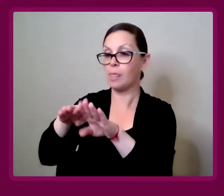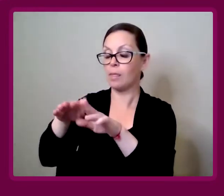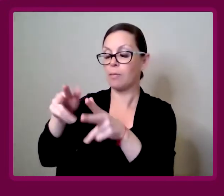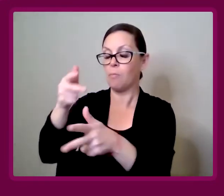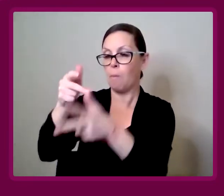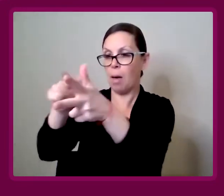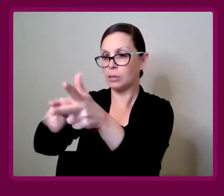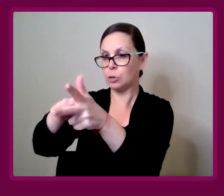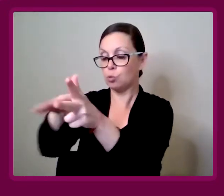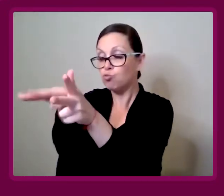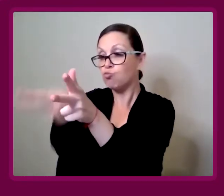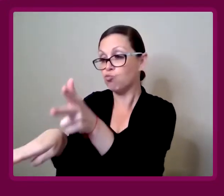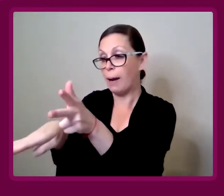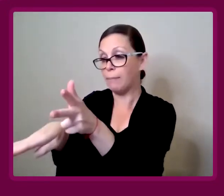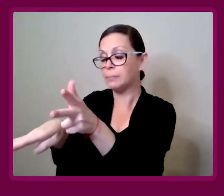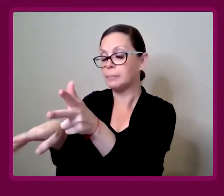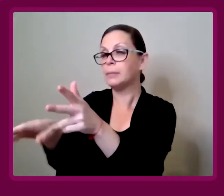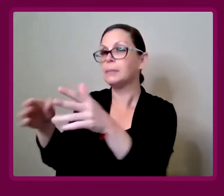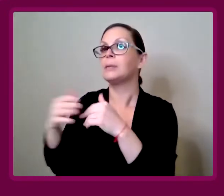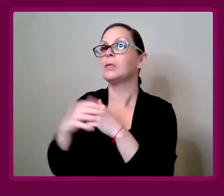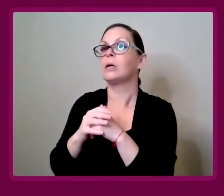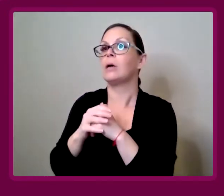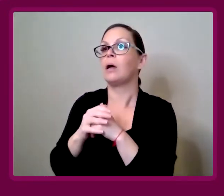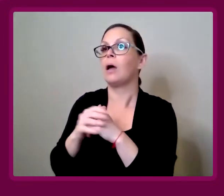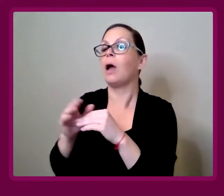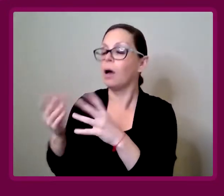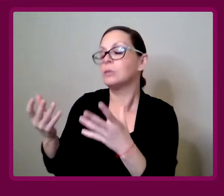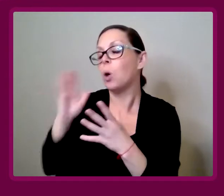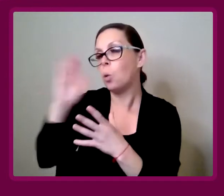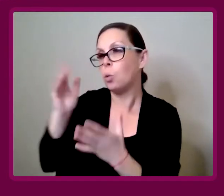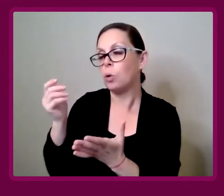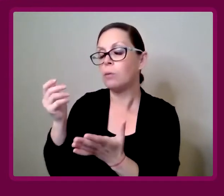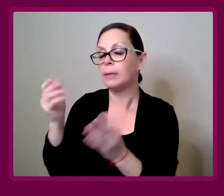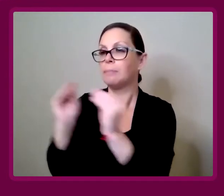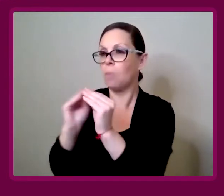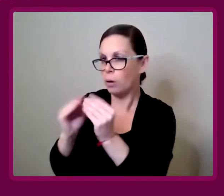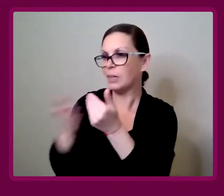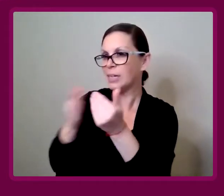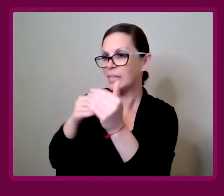come down, and do drop down to be able to let people on a lower, flatter level.